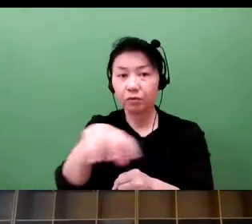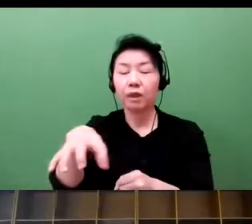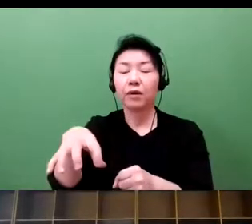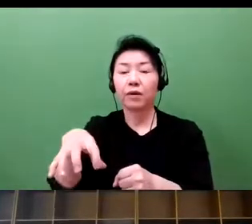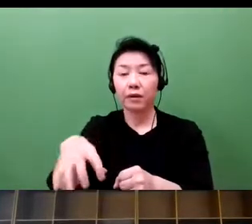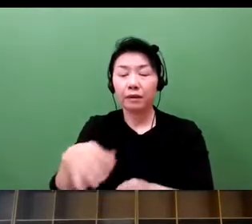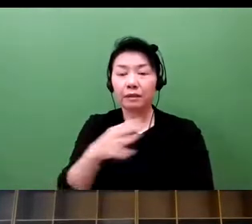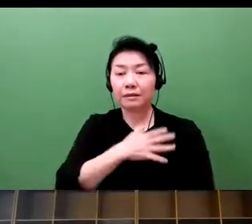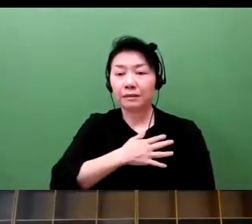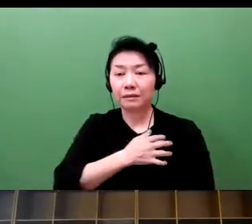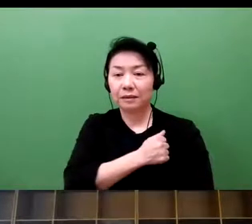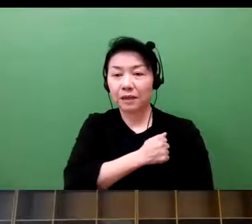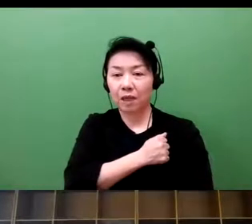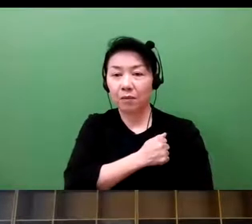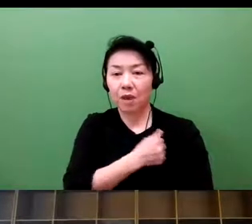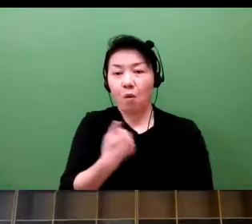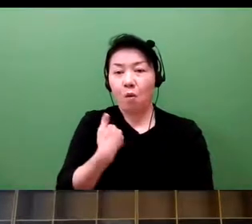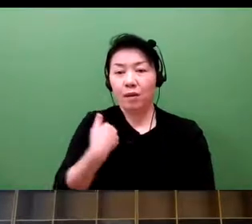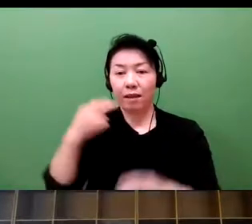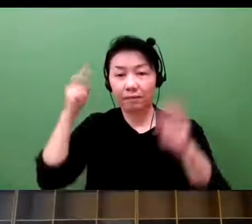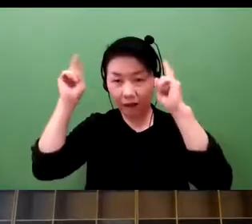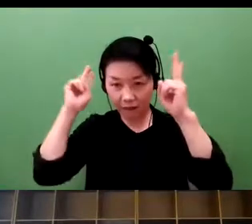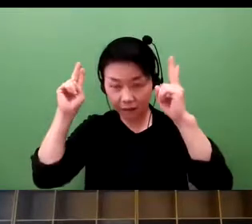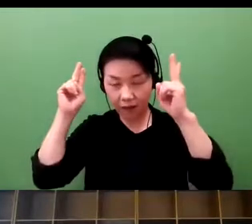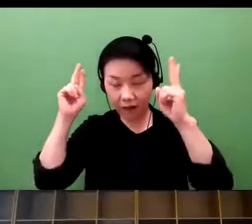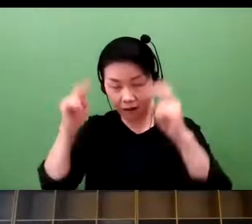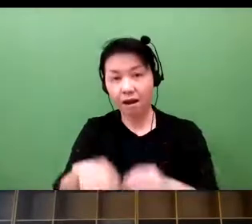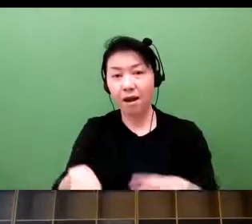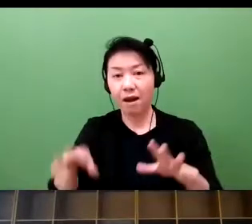insurances, life insurance, and also venture capital.